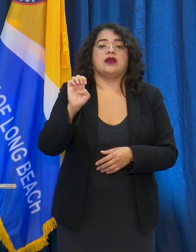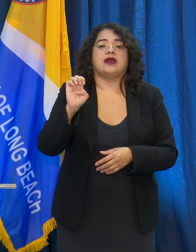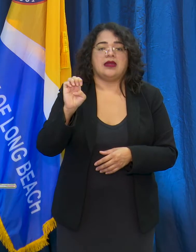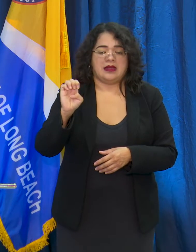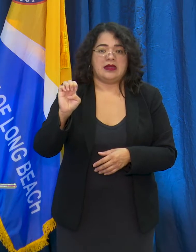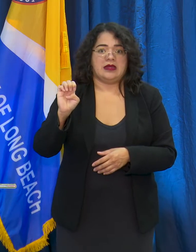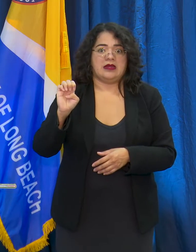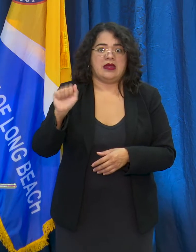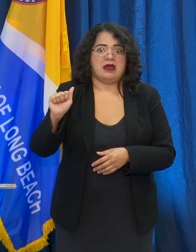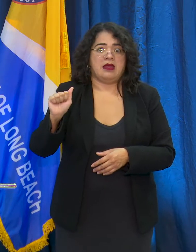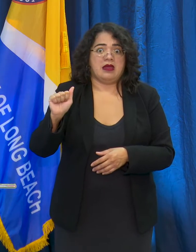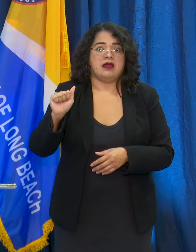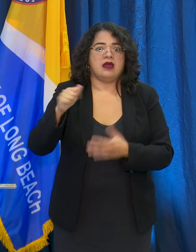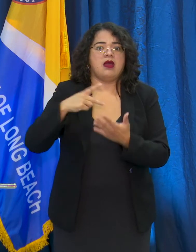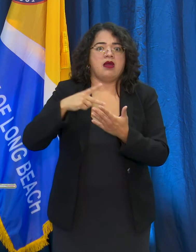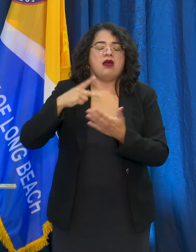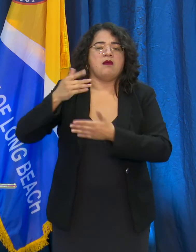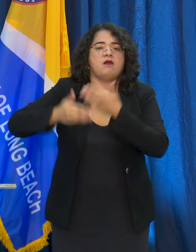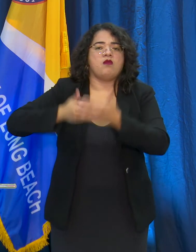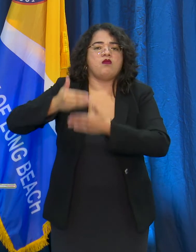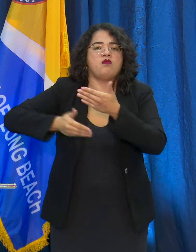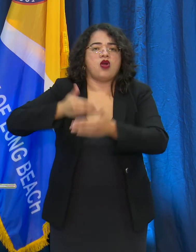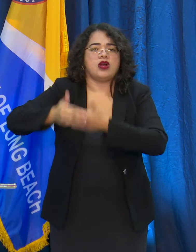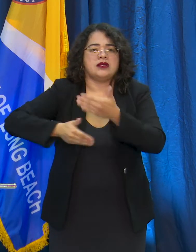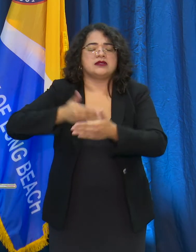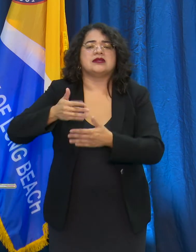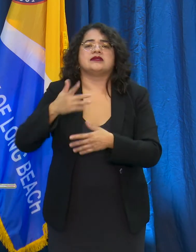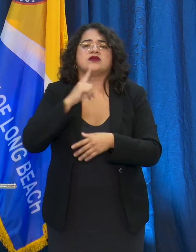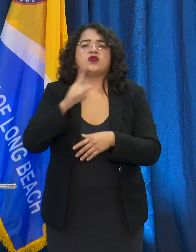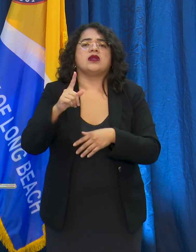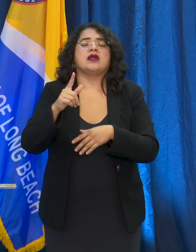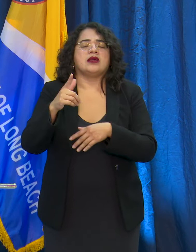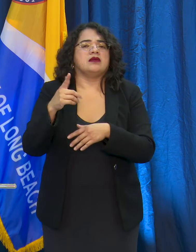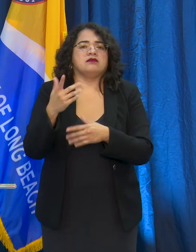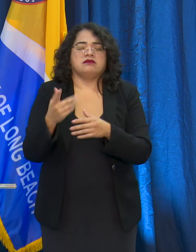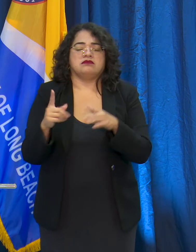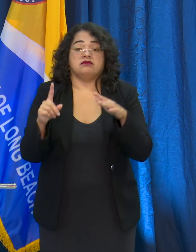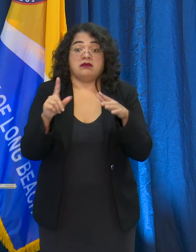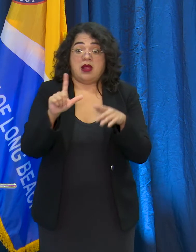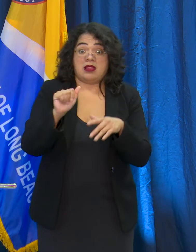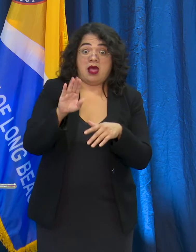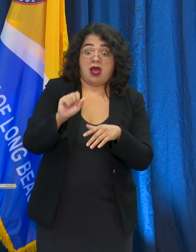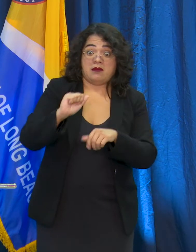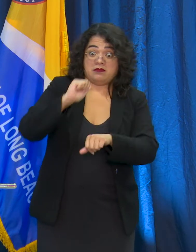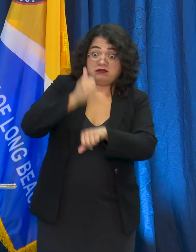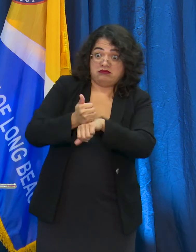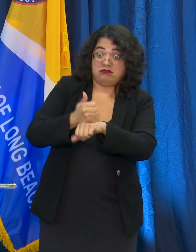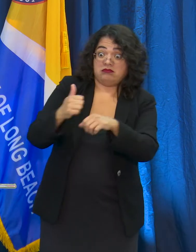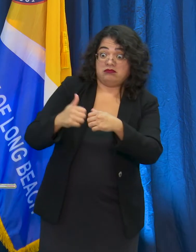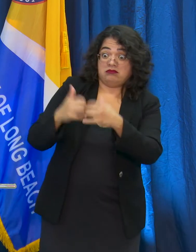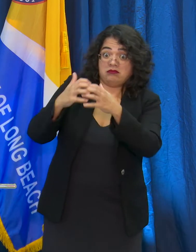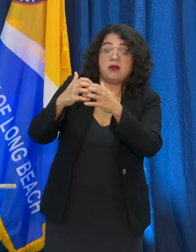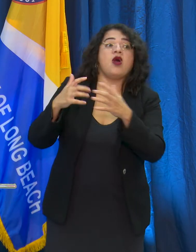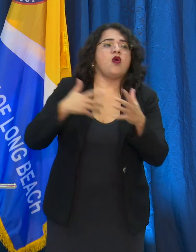becoming available each couple of weeks. So what we are doing is encouraging providers